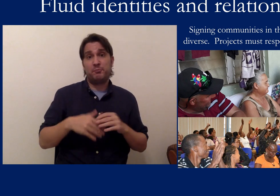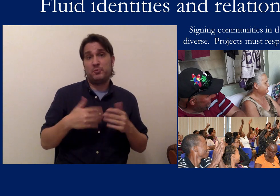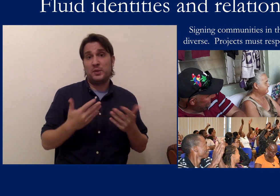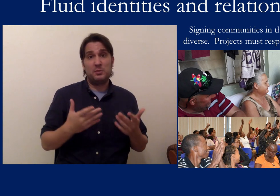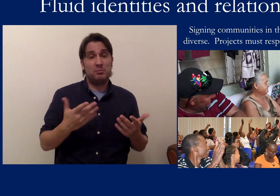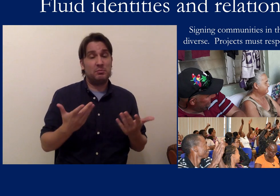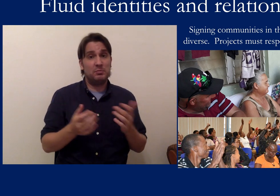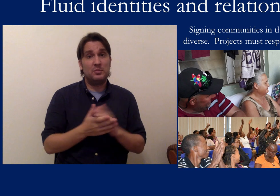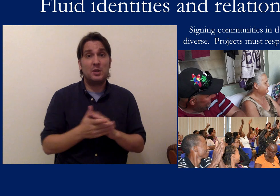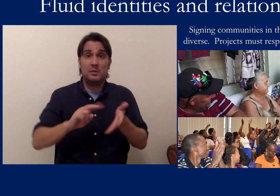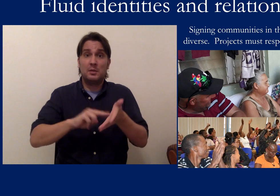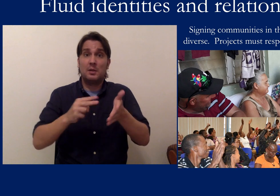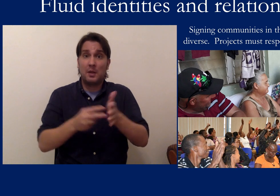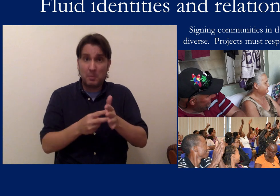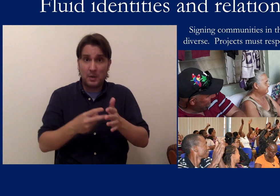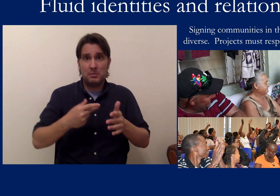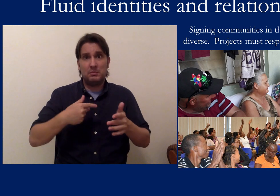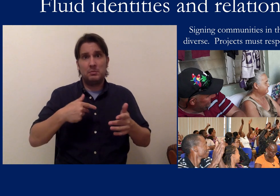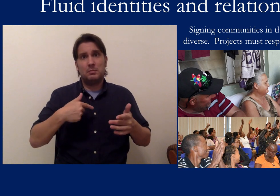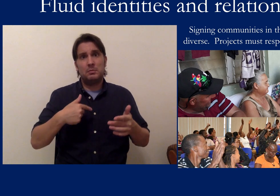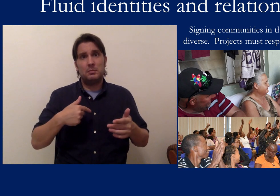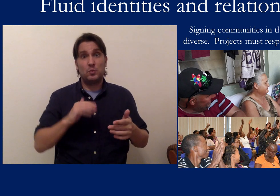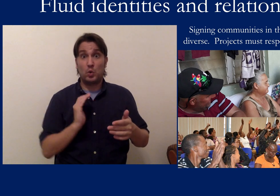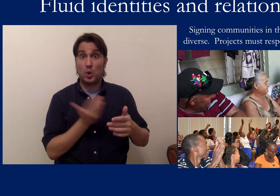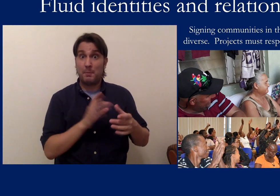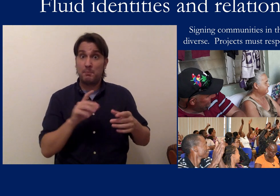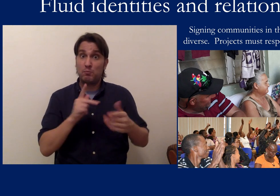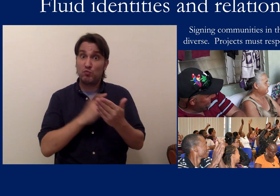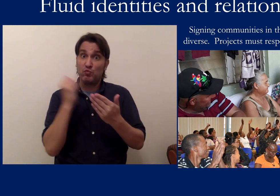This means that our projects need to be different too. They